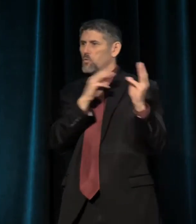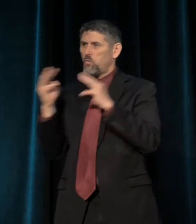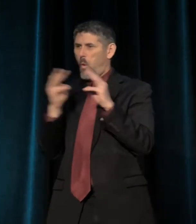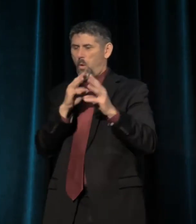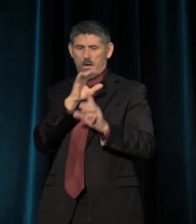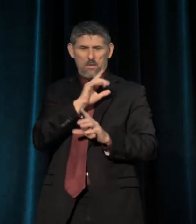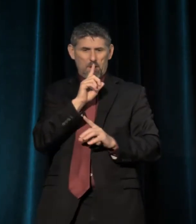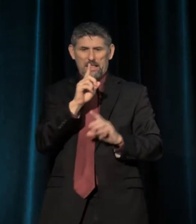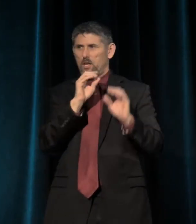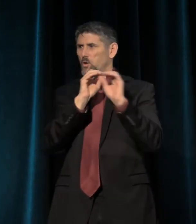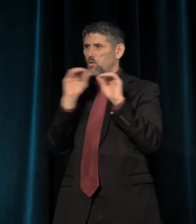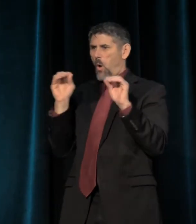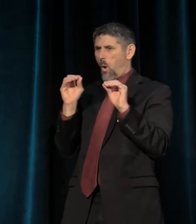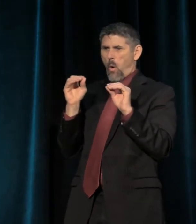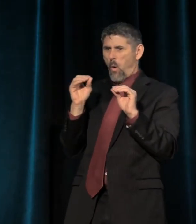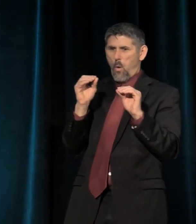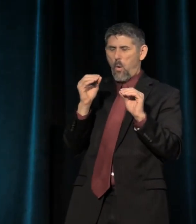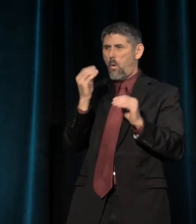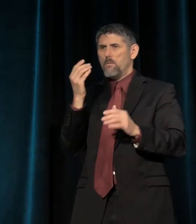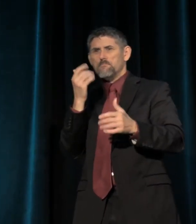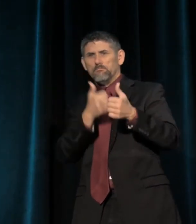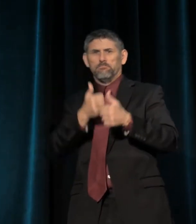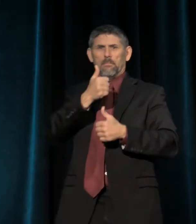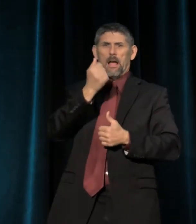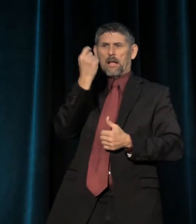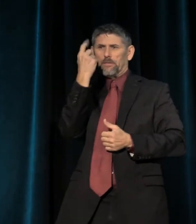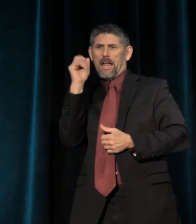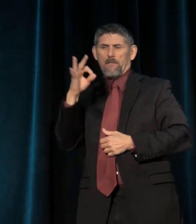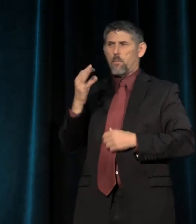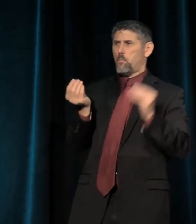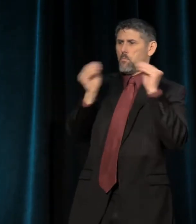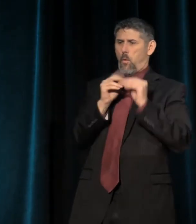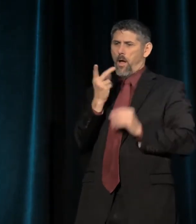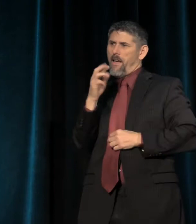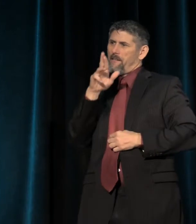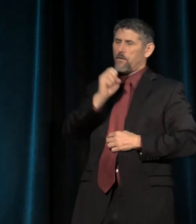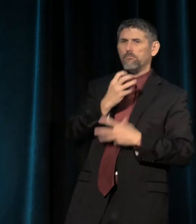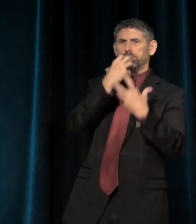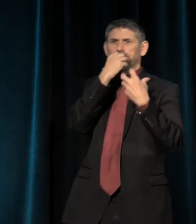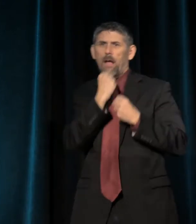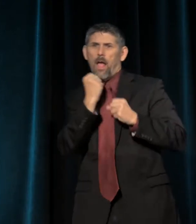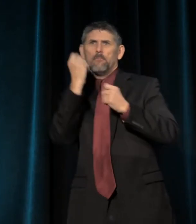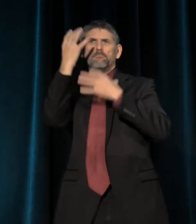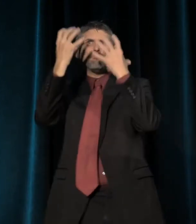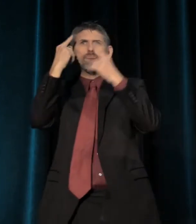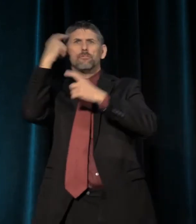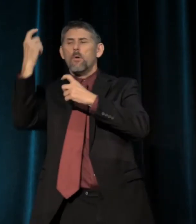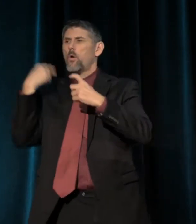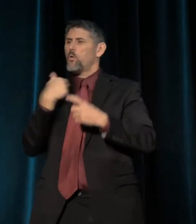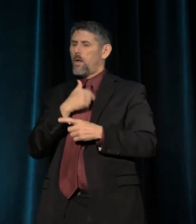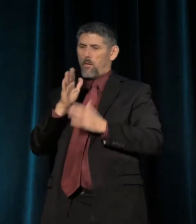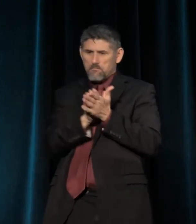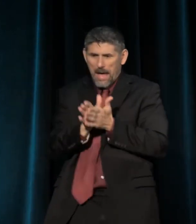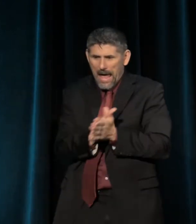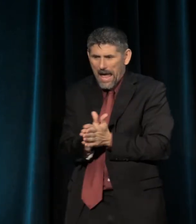in which there is no pretense of higher virtue and where all are motivated by the most basic of desires: to dominate.